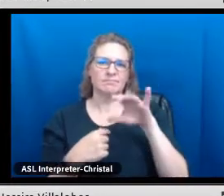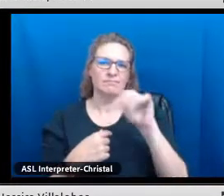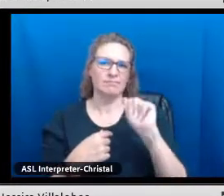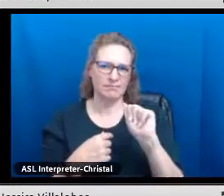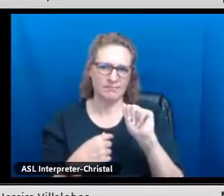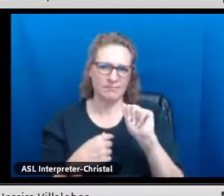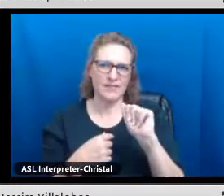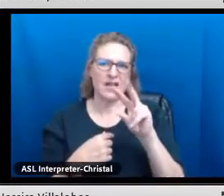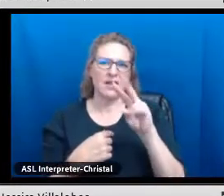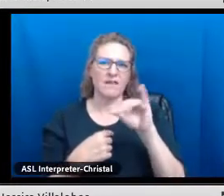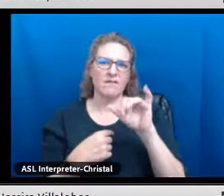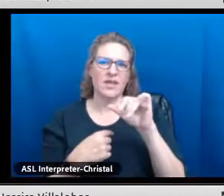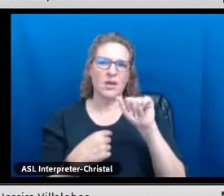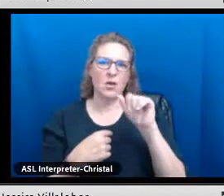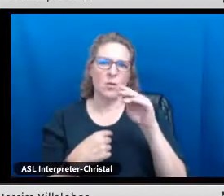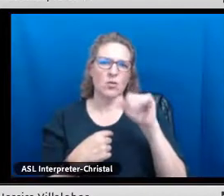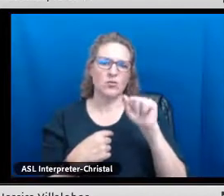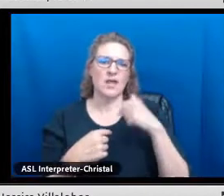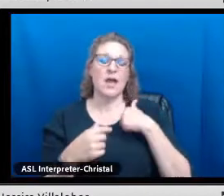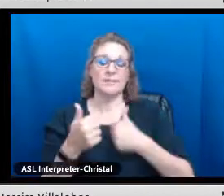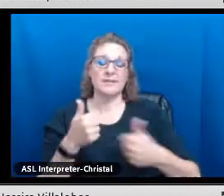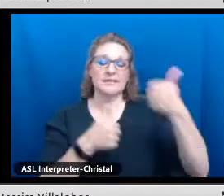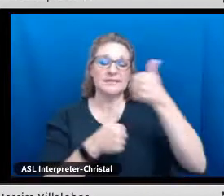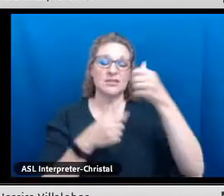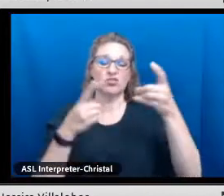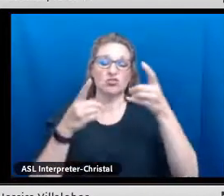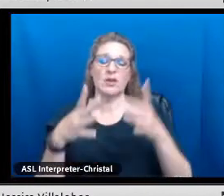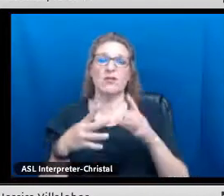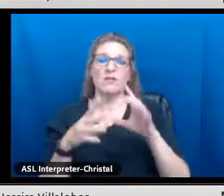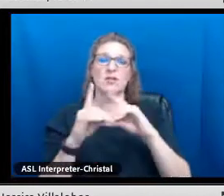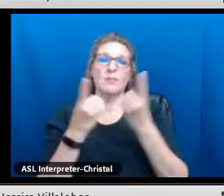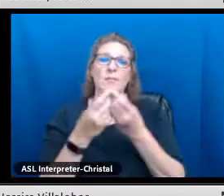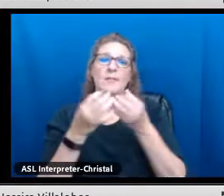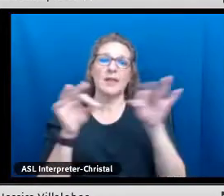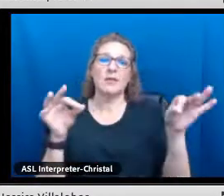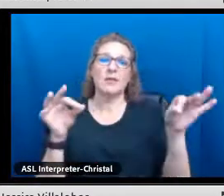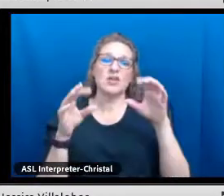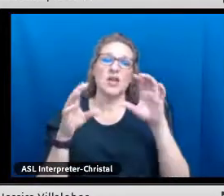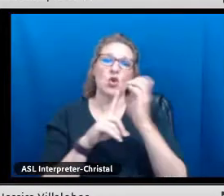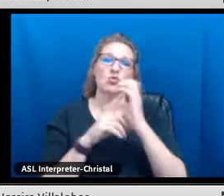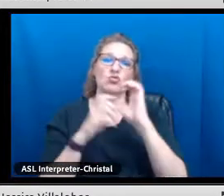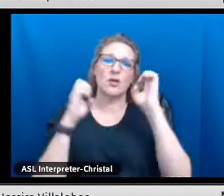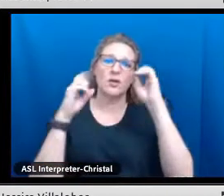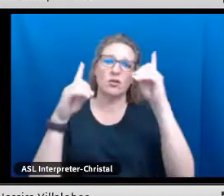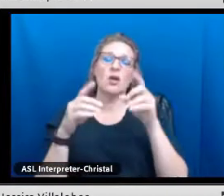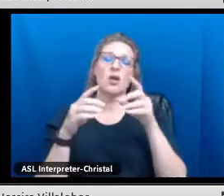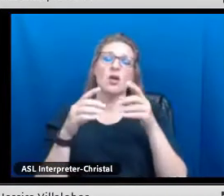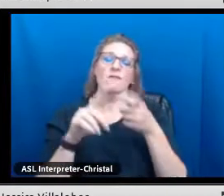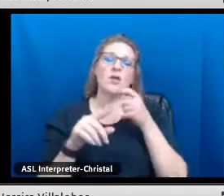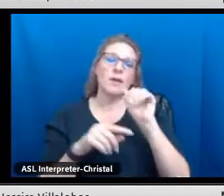Thank you so much, Tracey. My name is Jessica Villalobos and I'm the senior director for the Department of Language